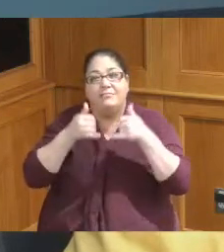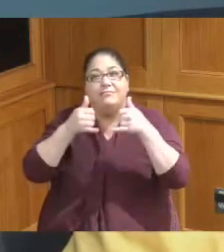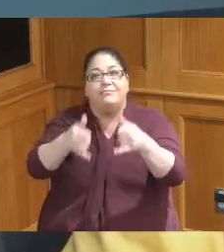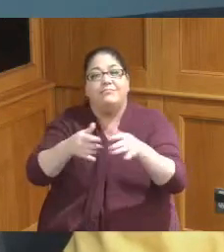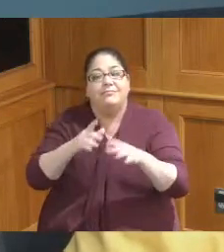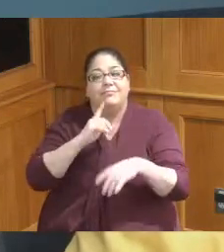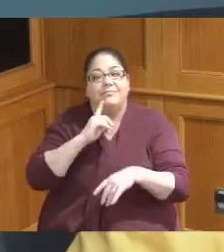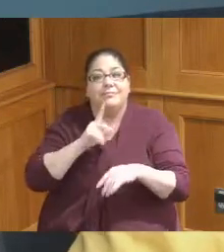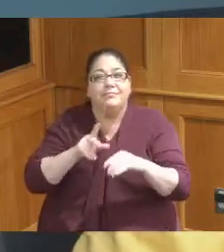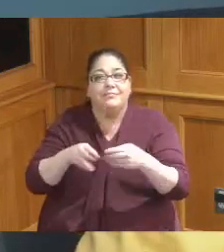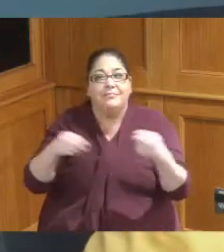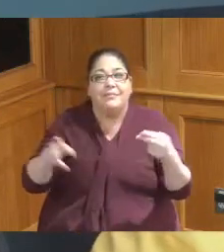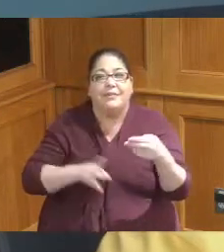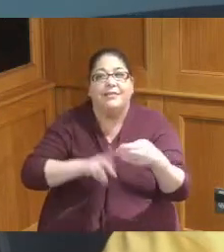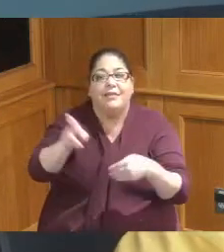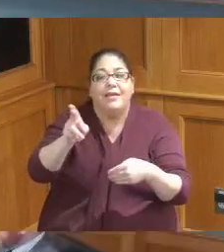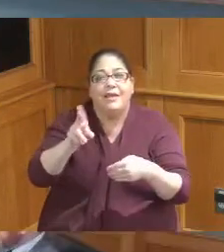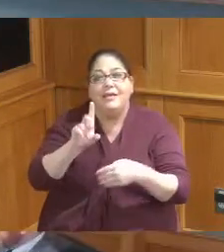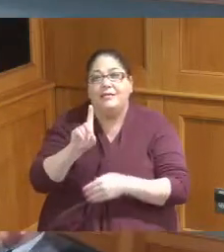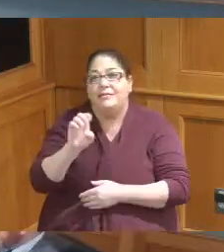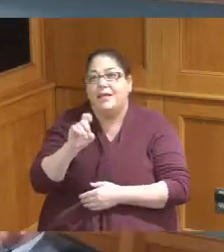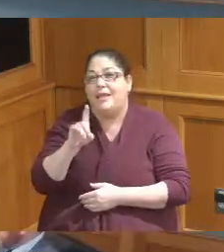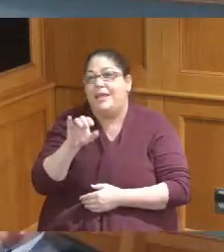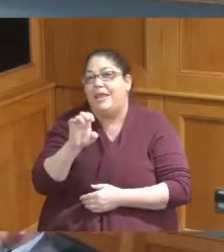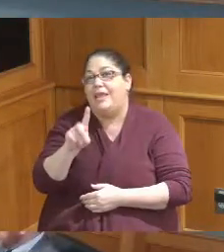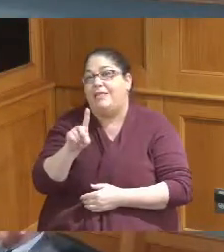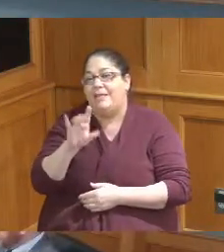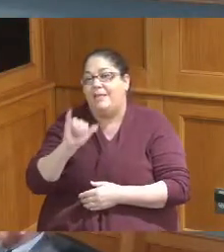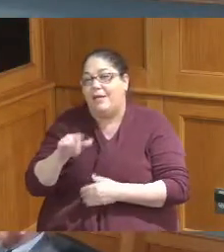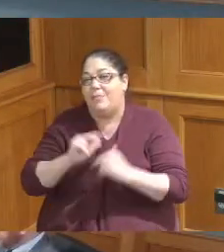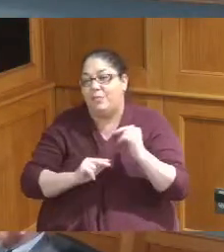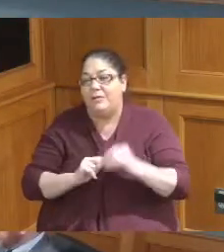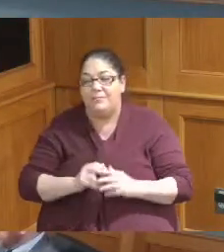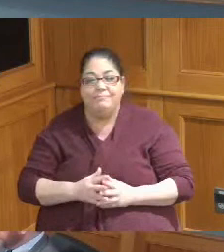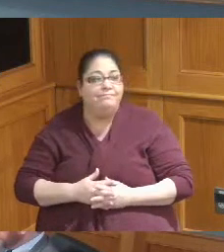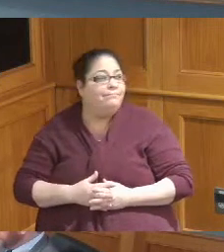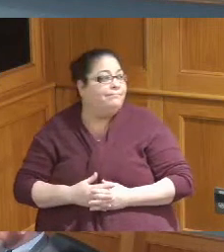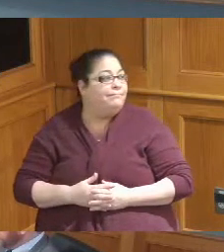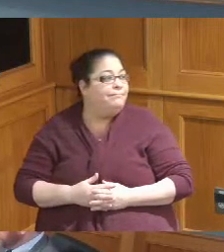so absolutely thank you thank you so much for sharing that Mr a little anything else